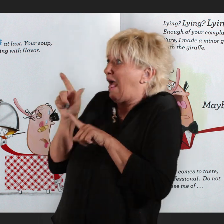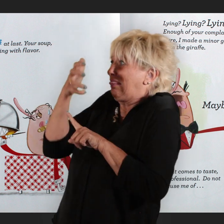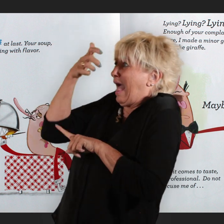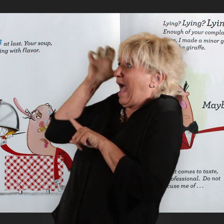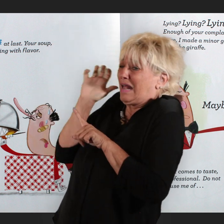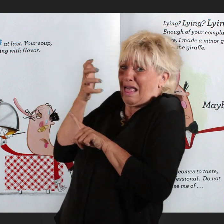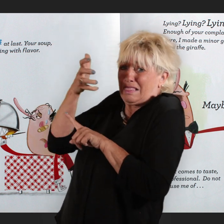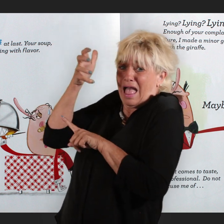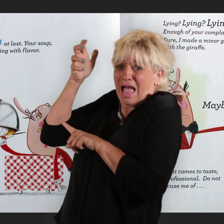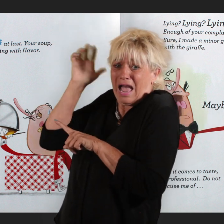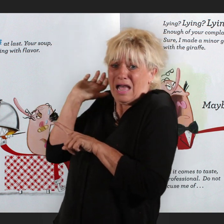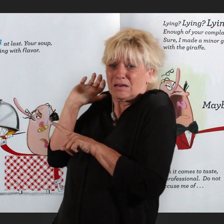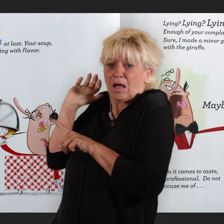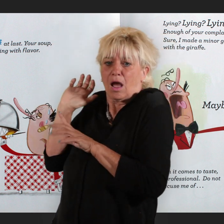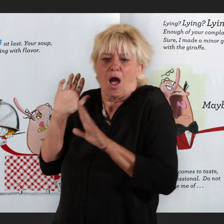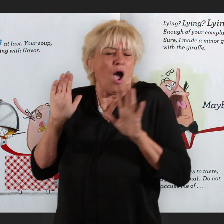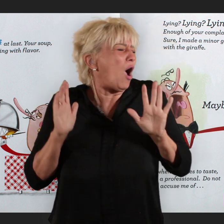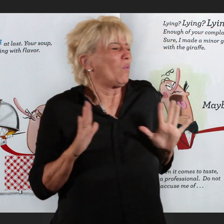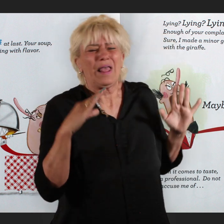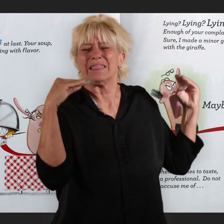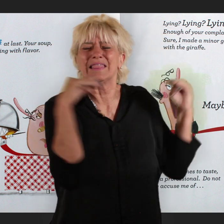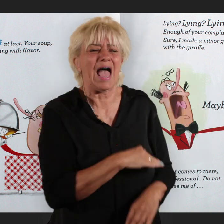Lion! Lion! Lion!